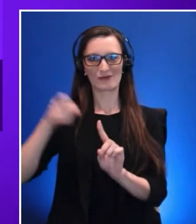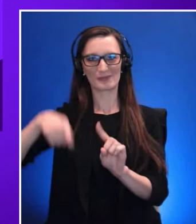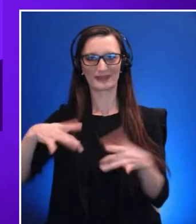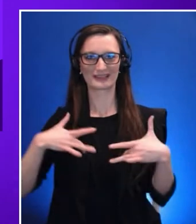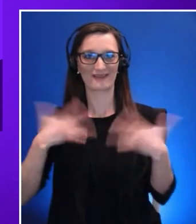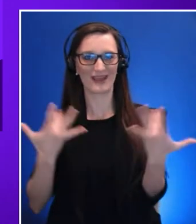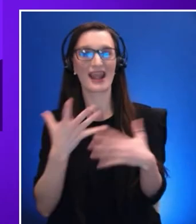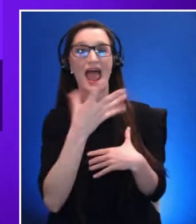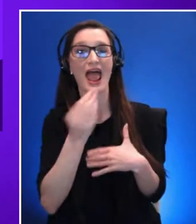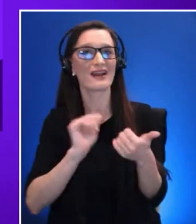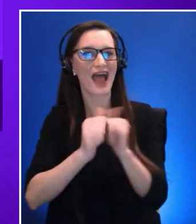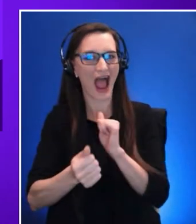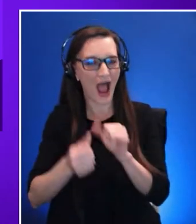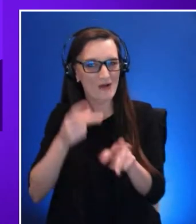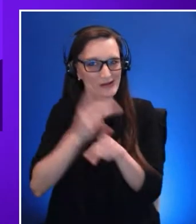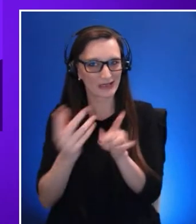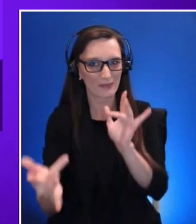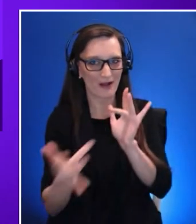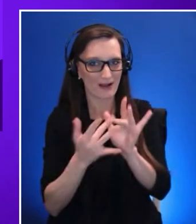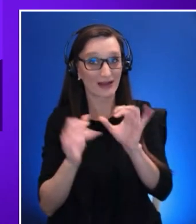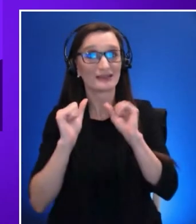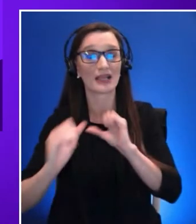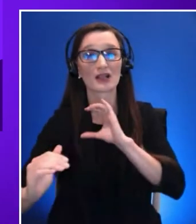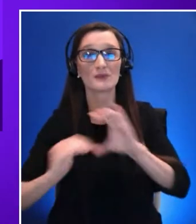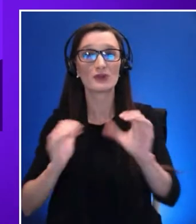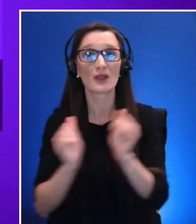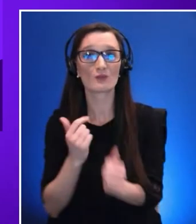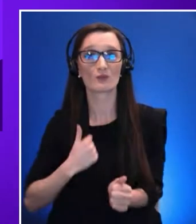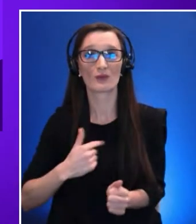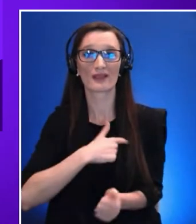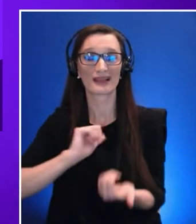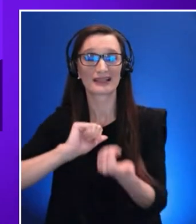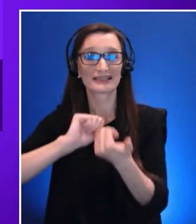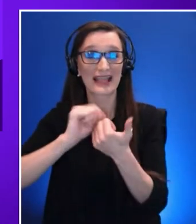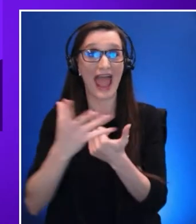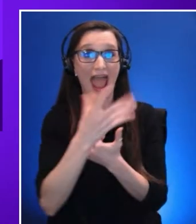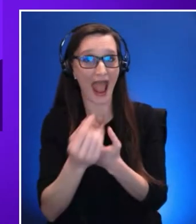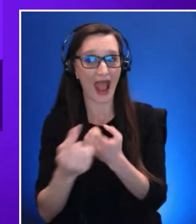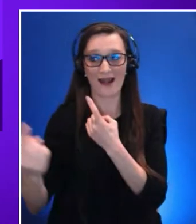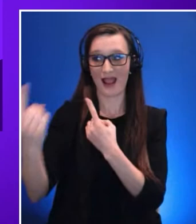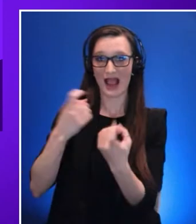ask questions during the event in our symposium slack channel and I’m going to give the address